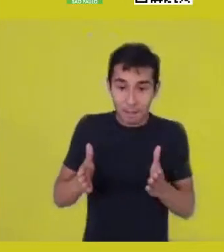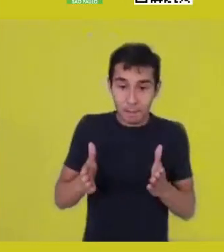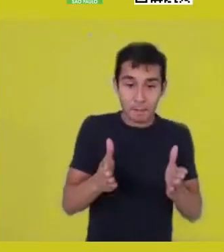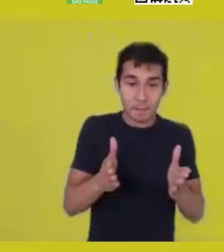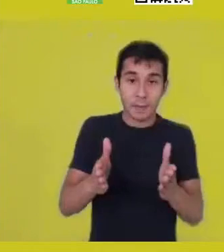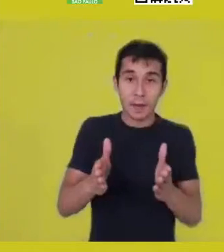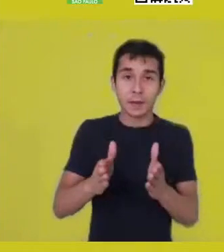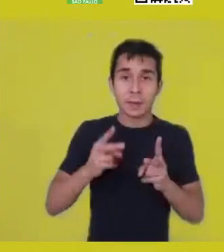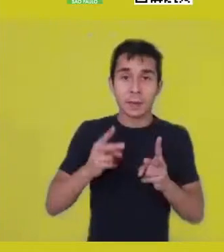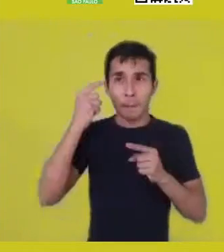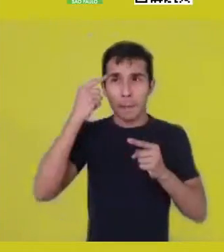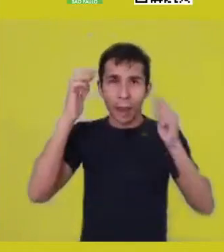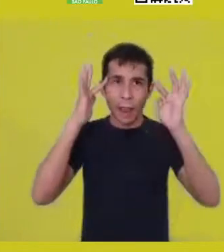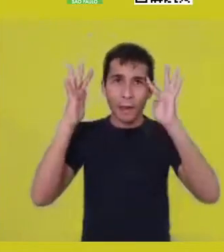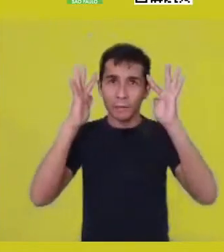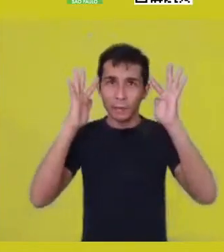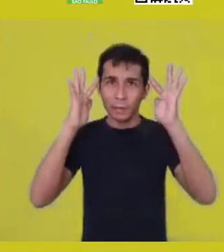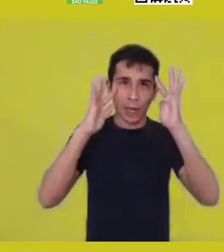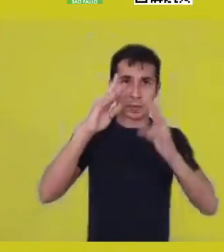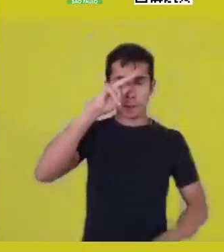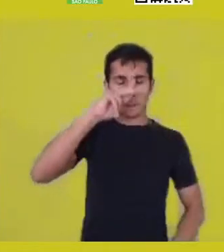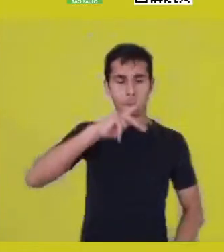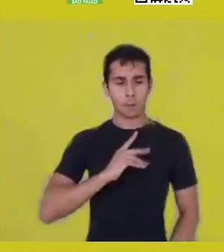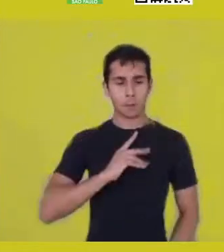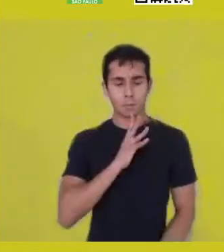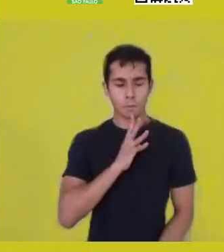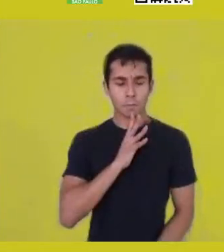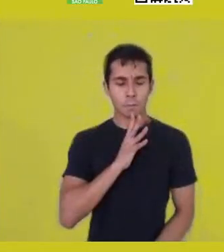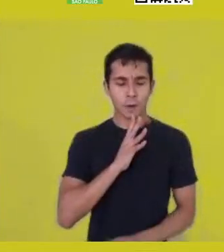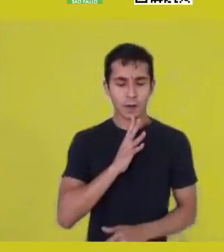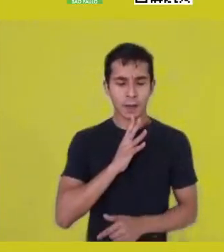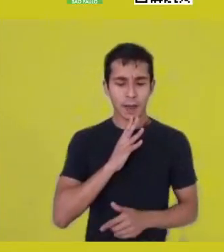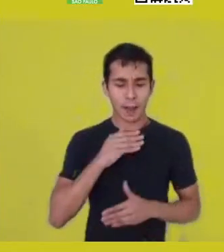knowing yourself. Children, from a very young age,